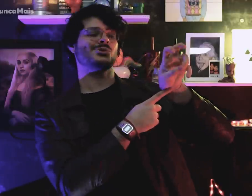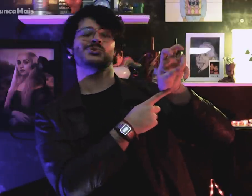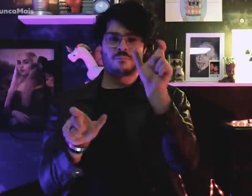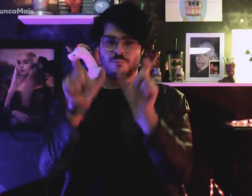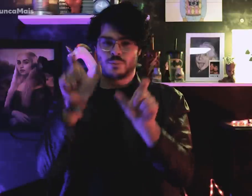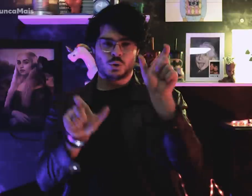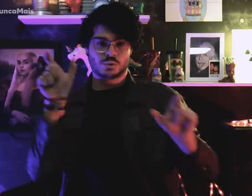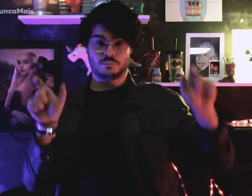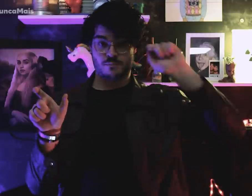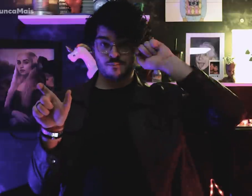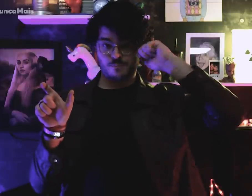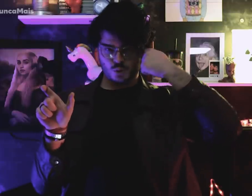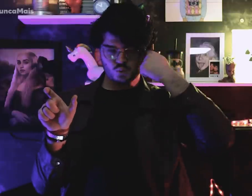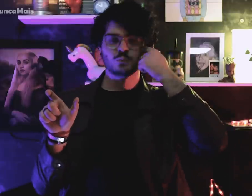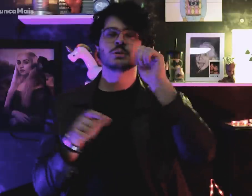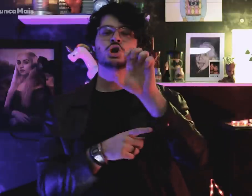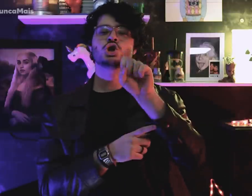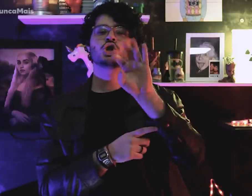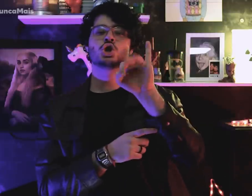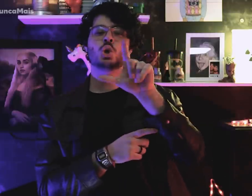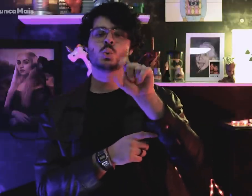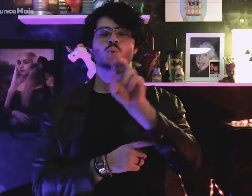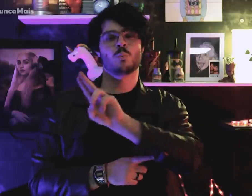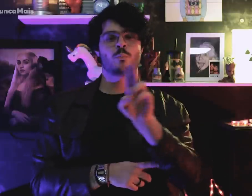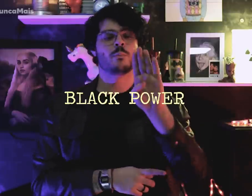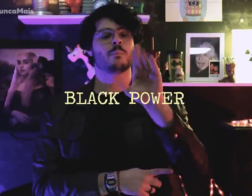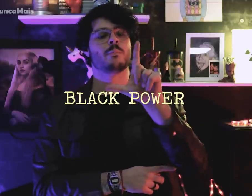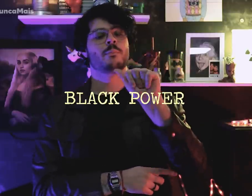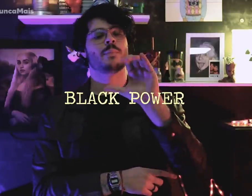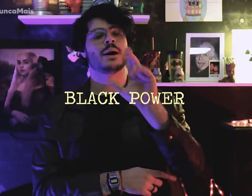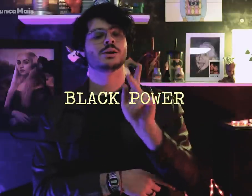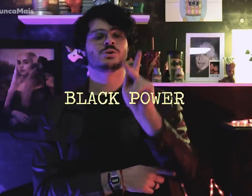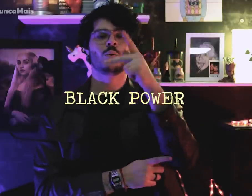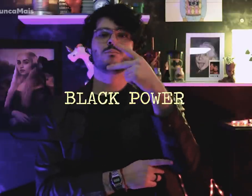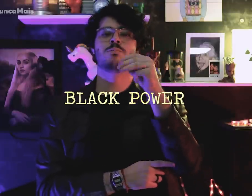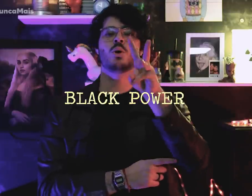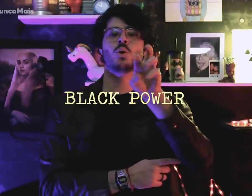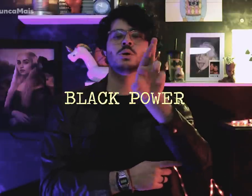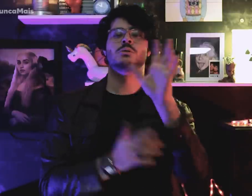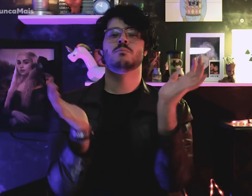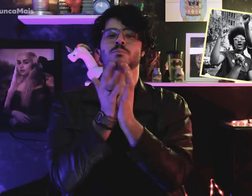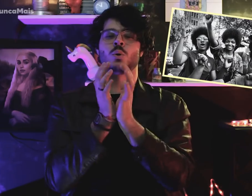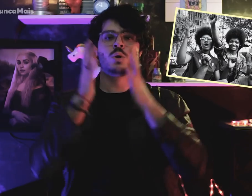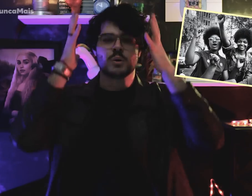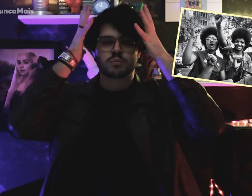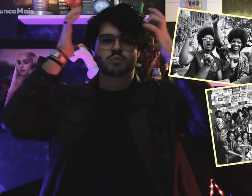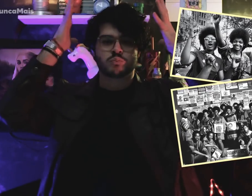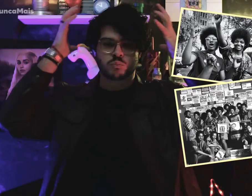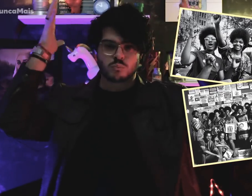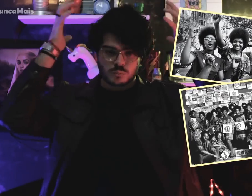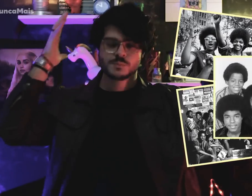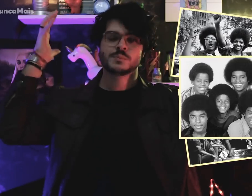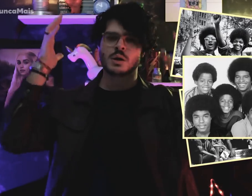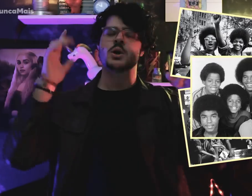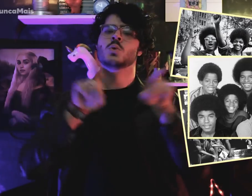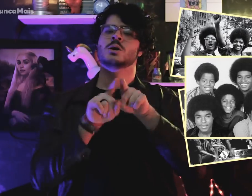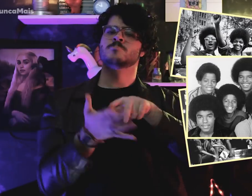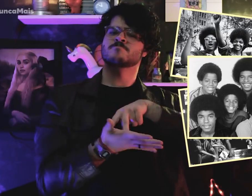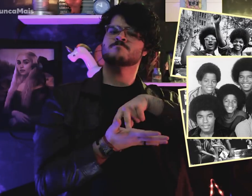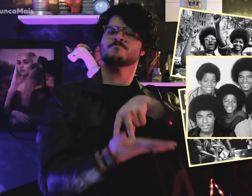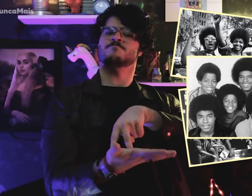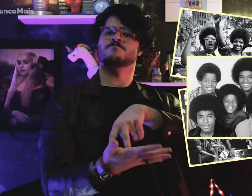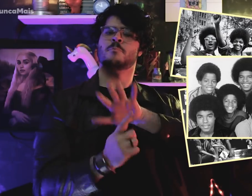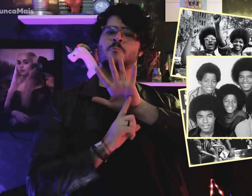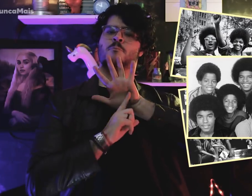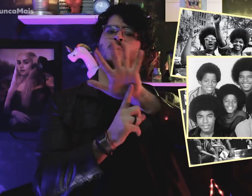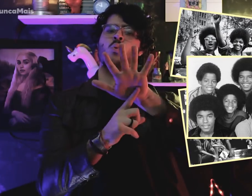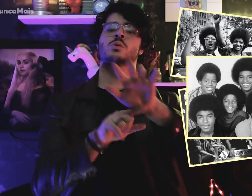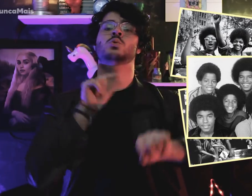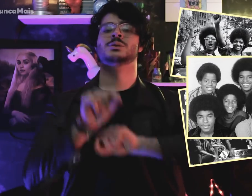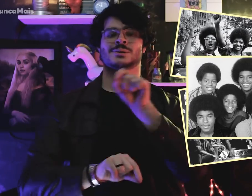Os negros que aderiram o estilo Black Power, se manifestam